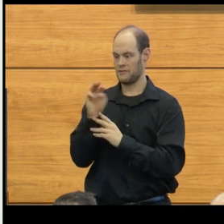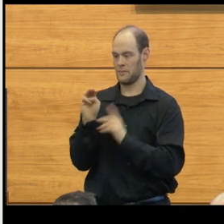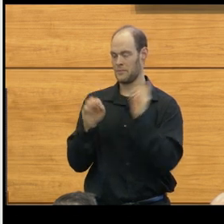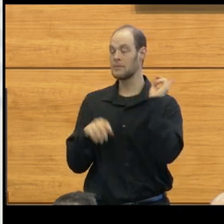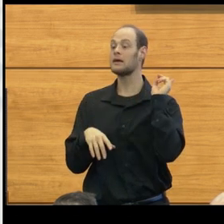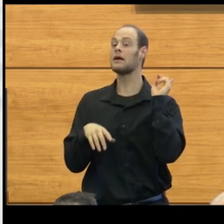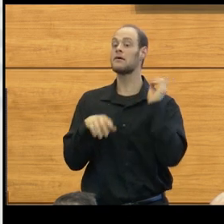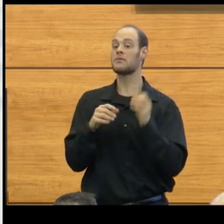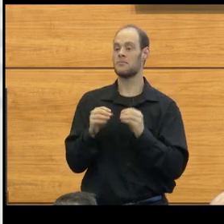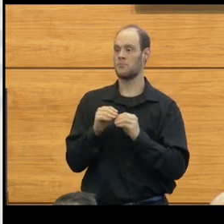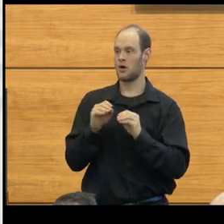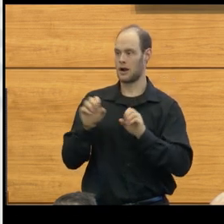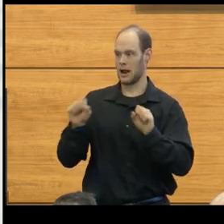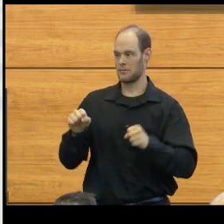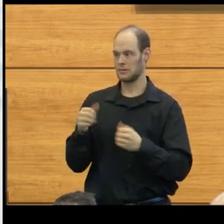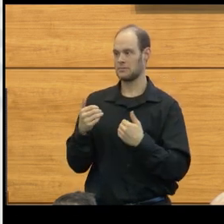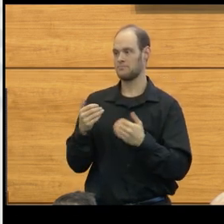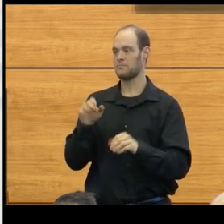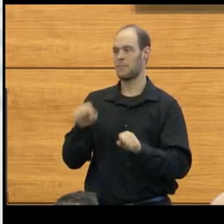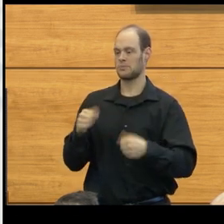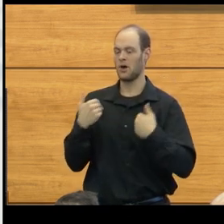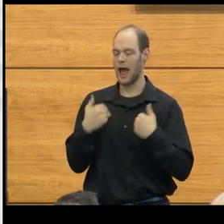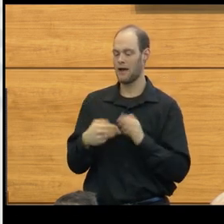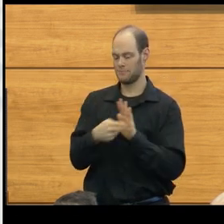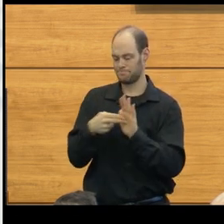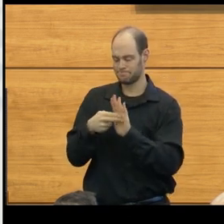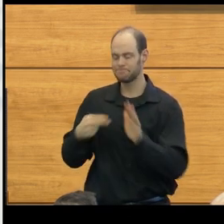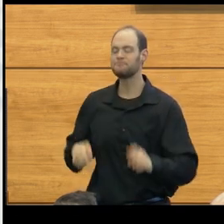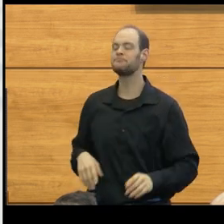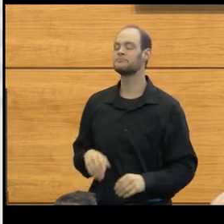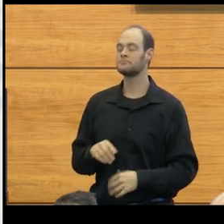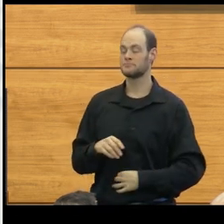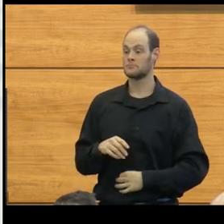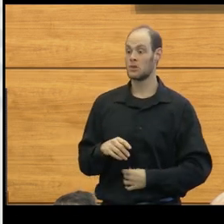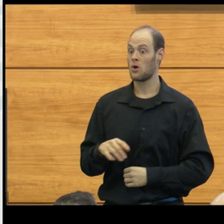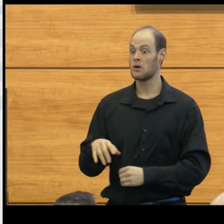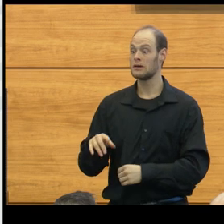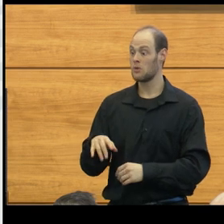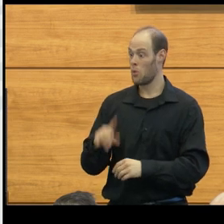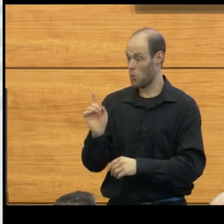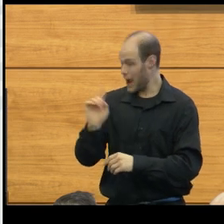the more likely you are to have symptoms. So is the positioning really important?